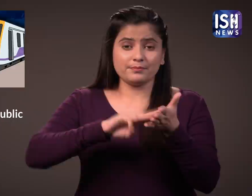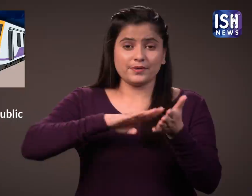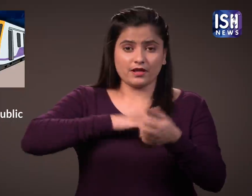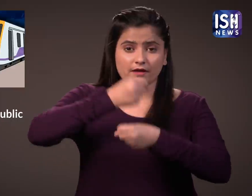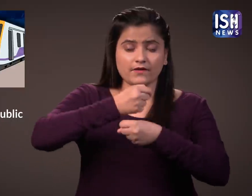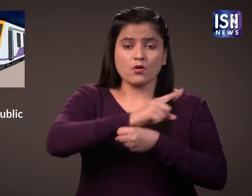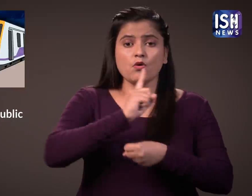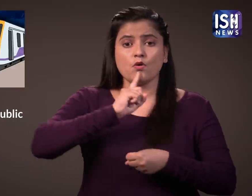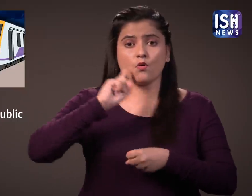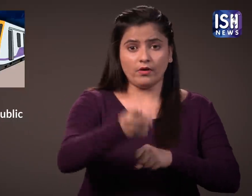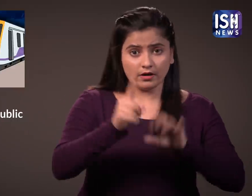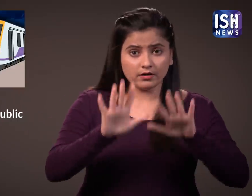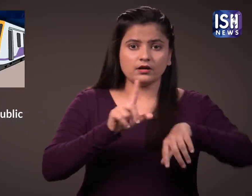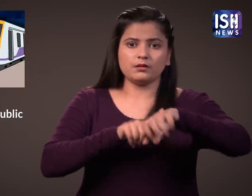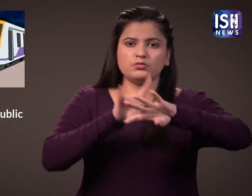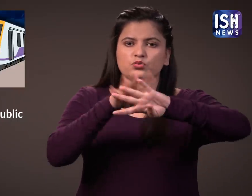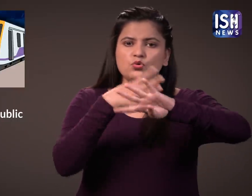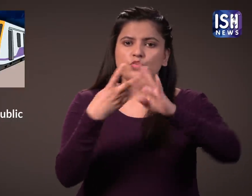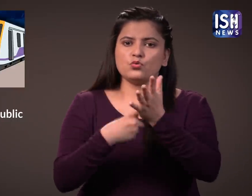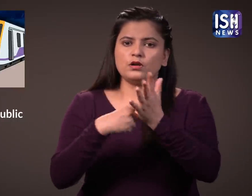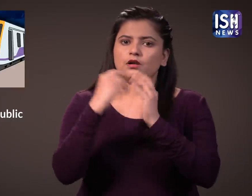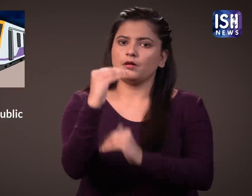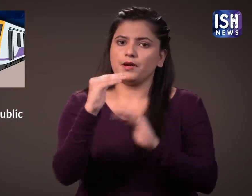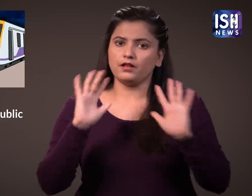However there are time bound restrictions imposed.